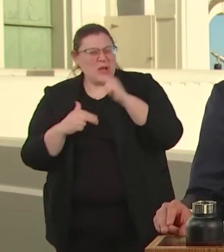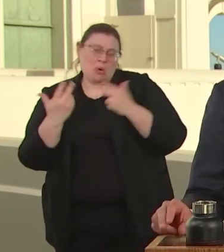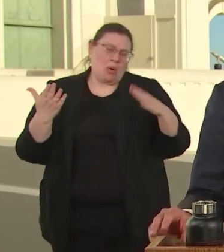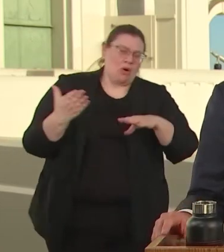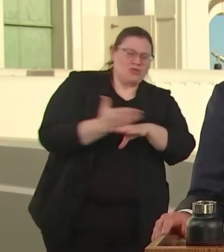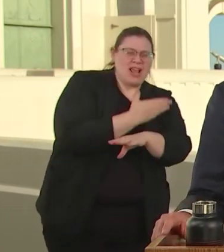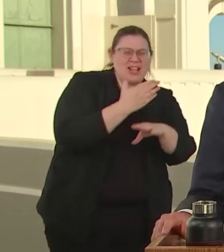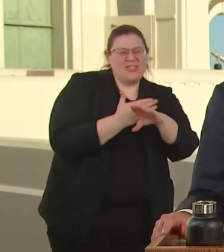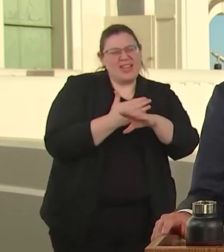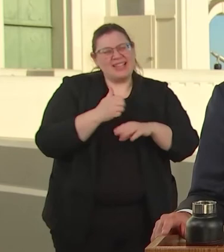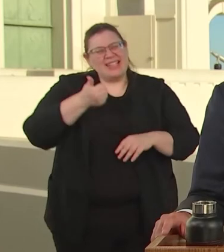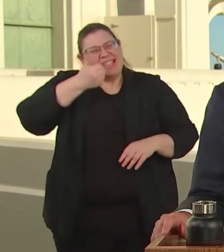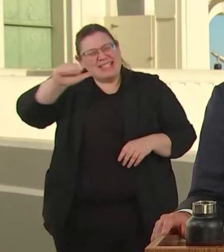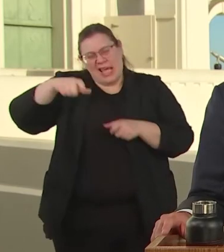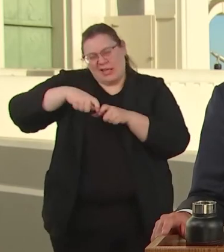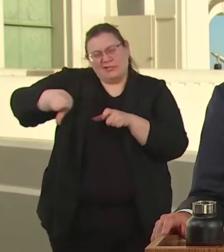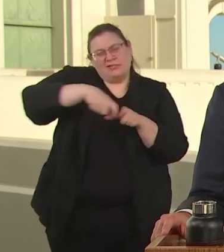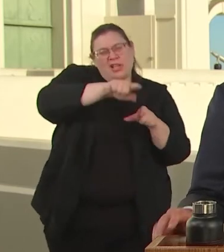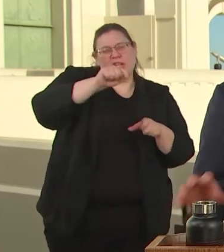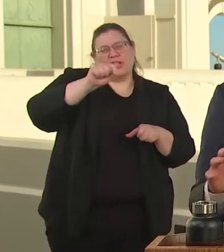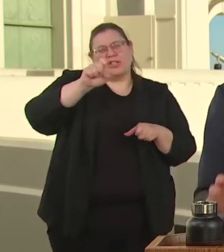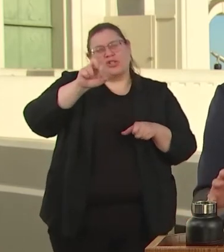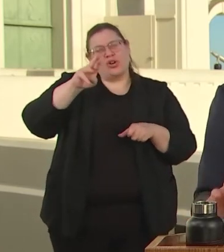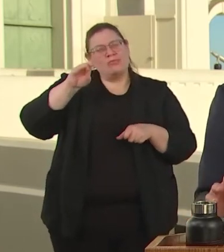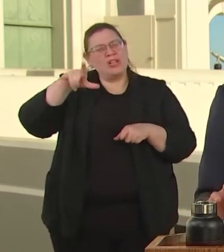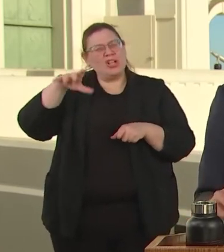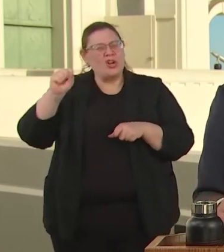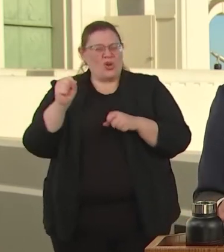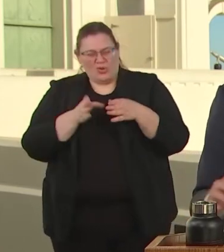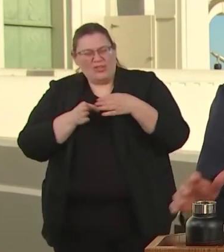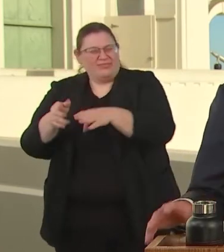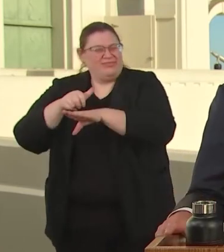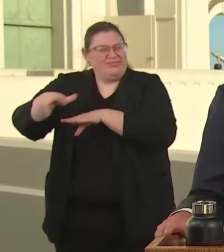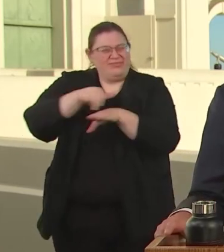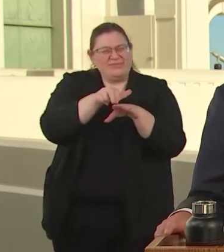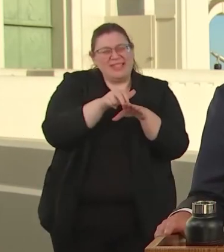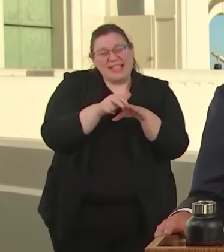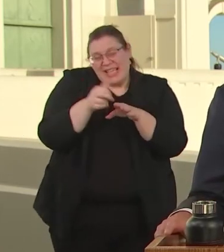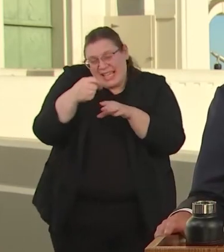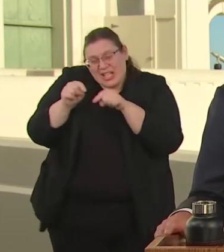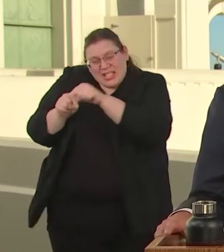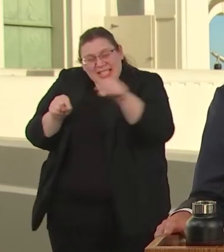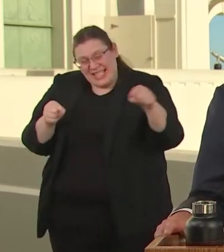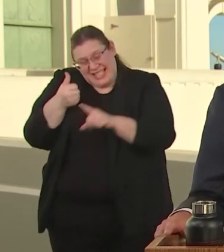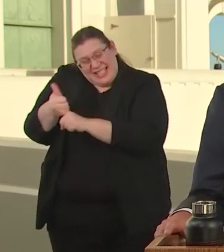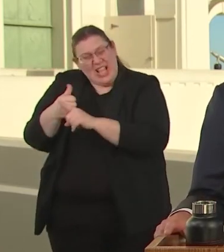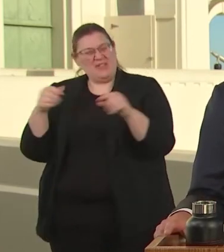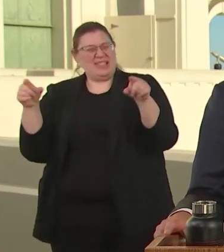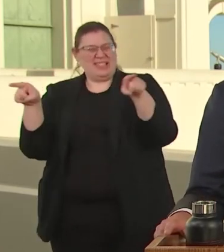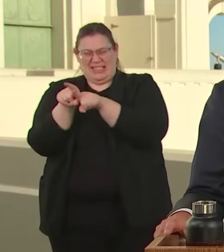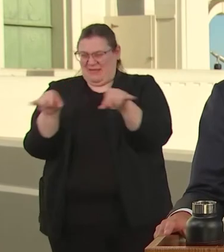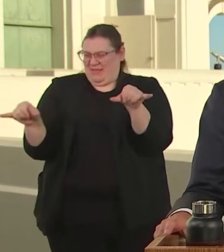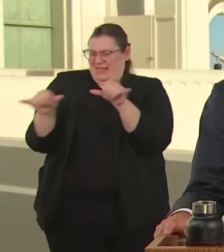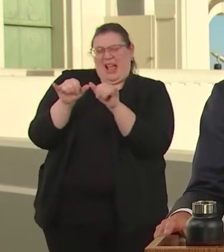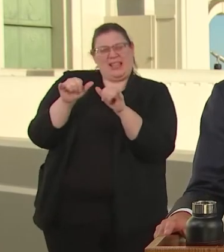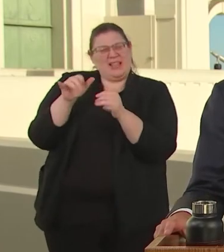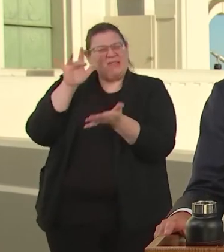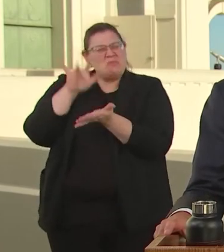WE BUILT AND RENOVATED 10 AIRPORTS. AND WE ARE FINALLY BUILDING A PEOPLE MOVING TO GET YOU TO THE